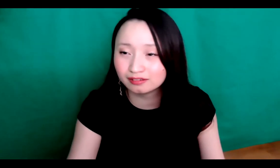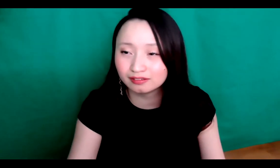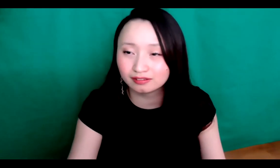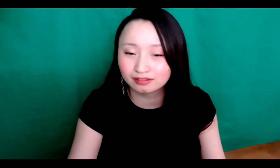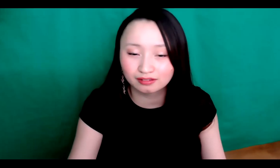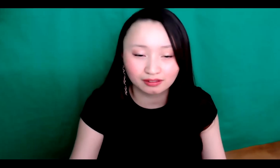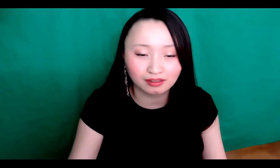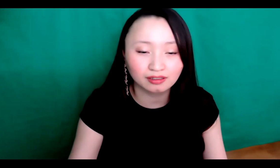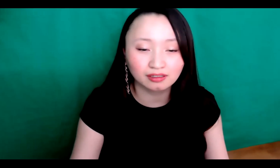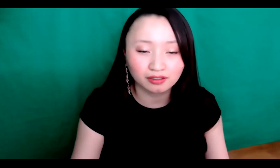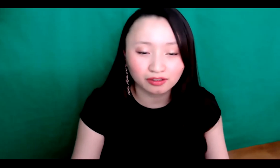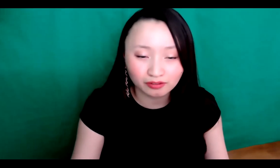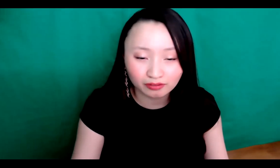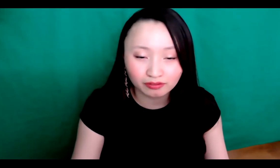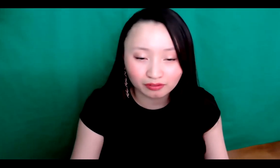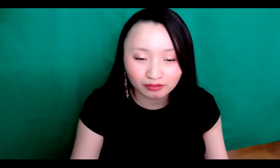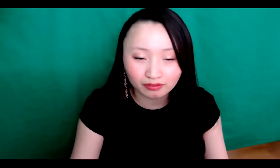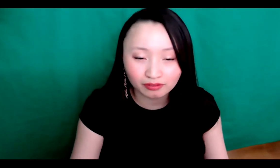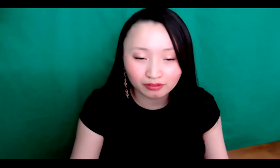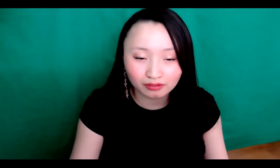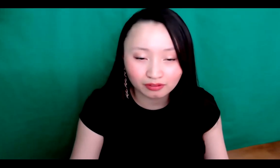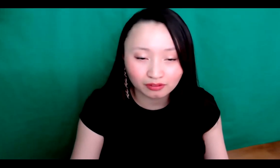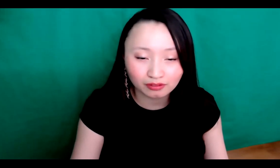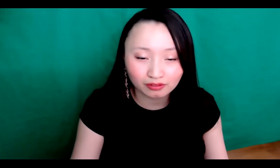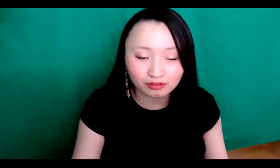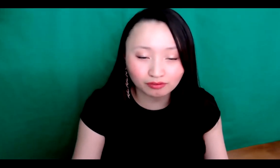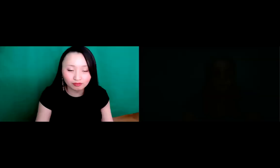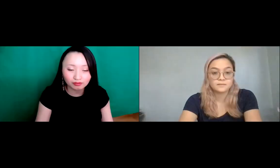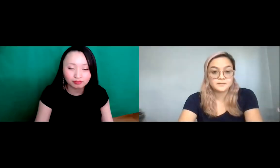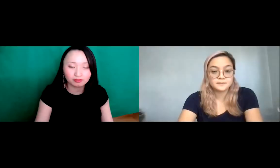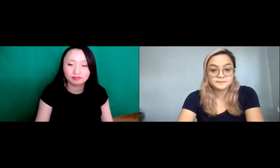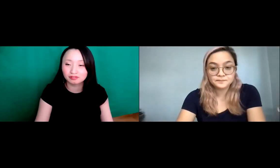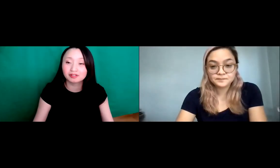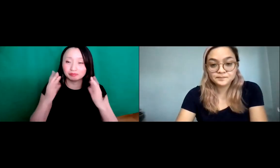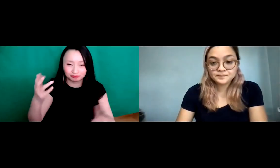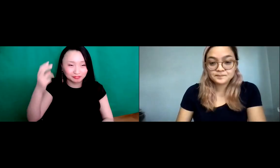you're going to have to probably come on camera yourself.